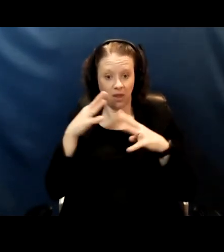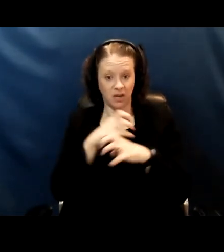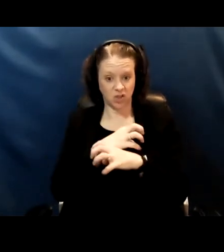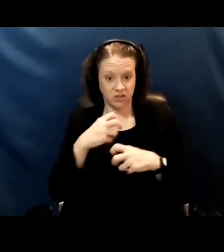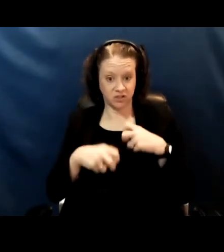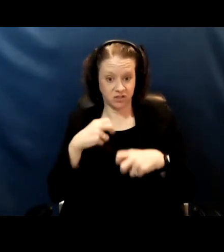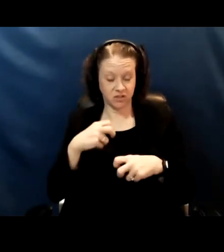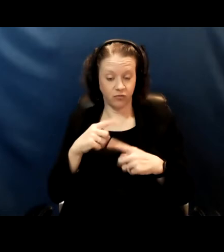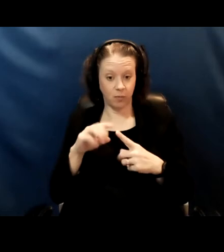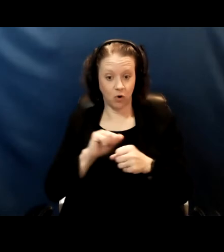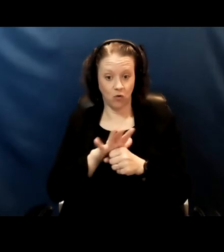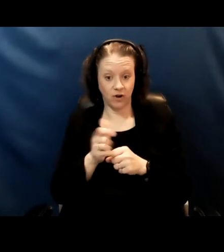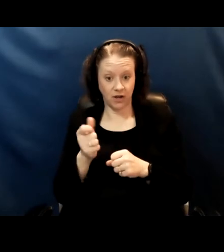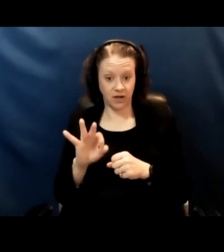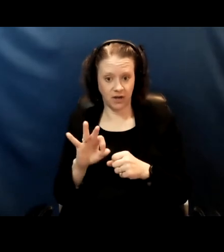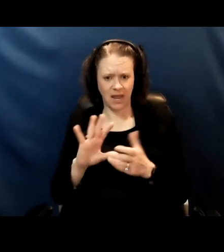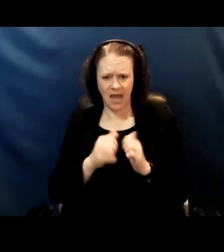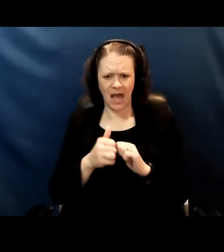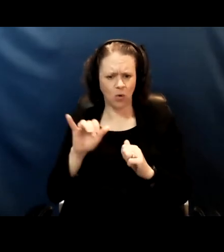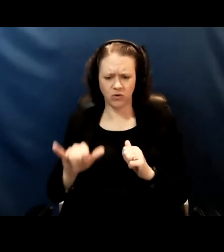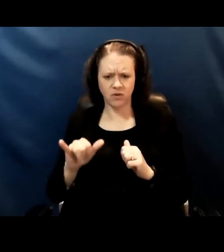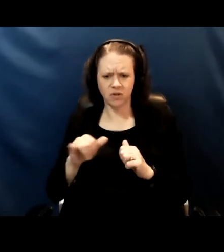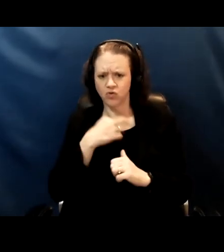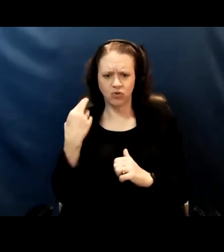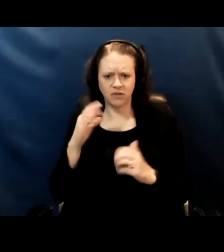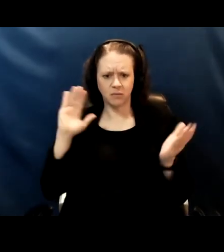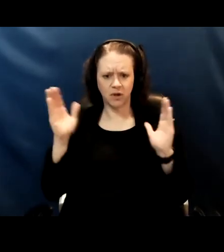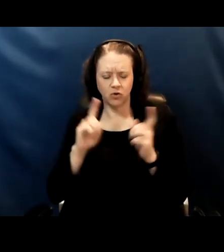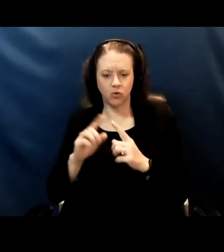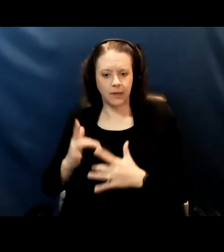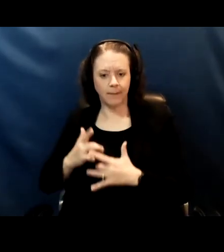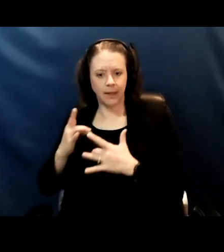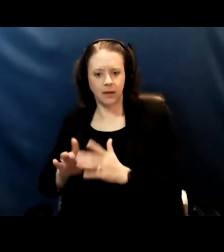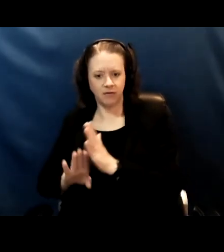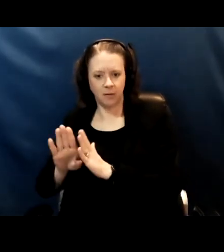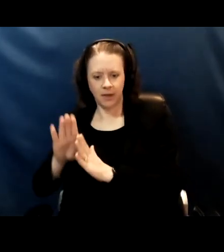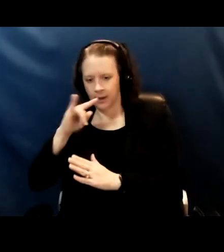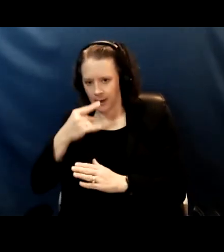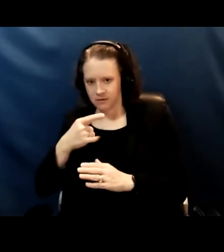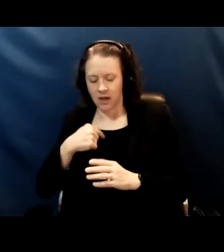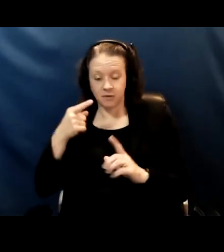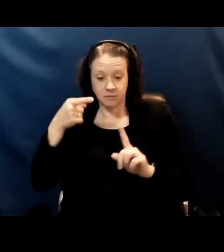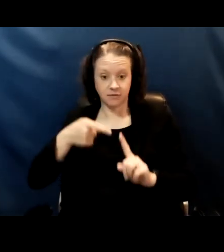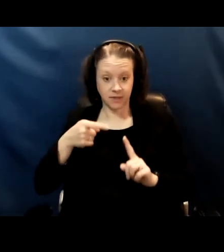how is that risk compared to typically developing kids I'm especially interested in children with epilepsy